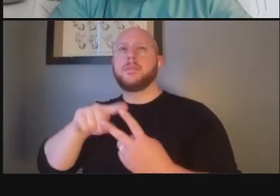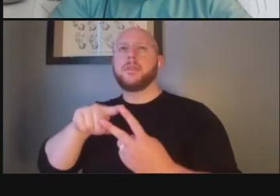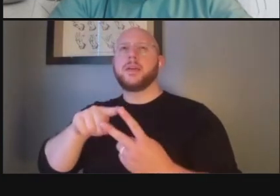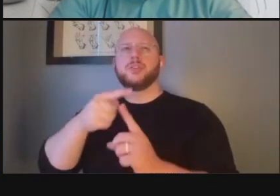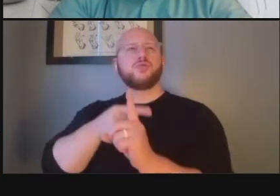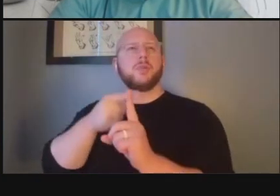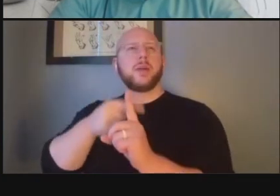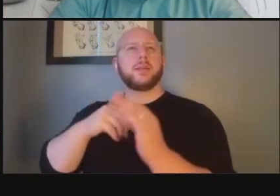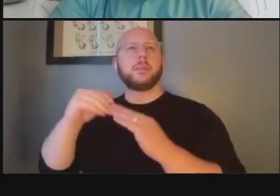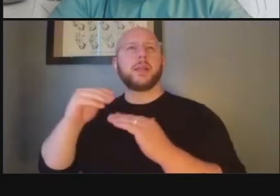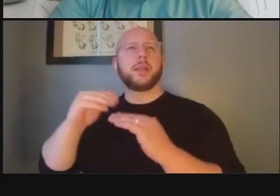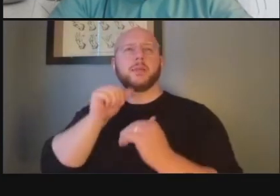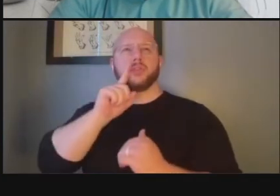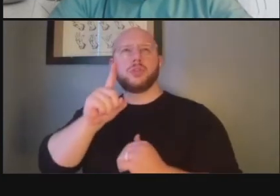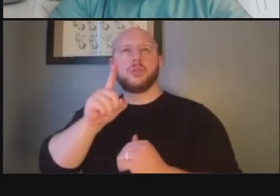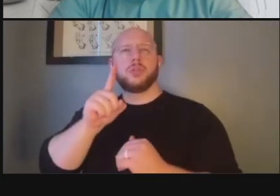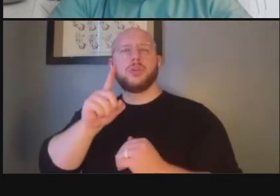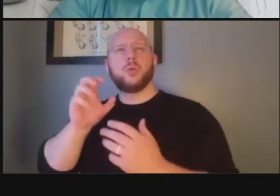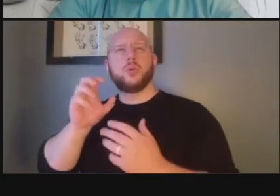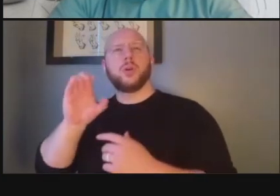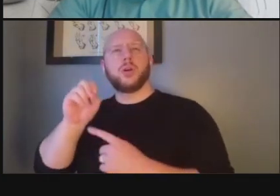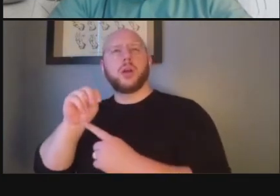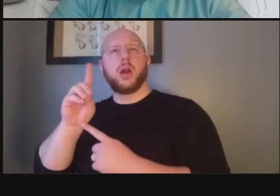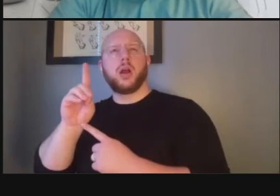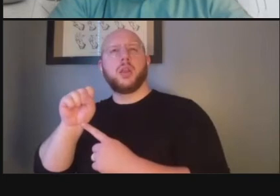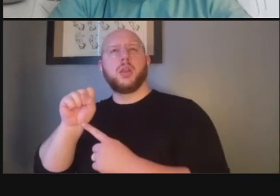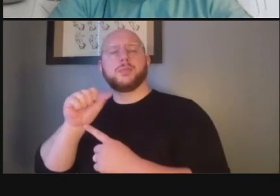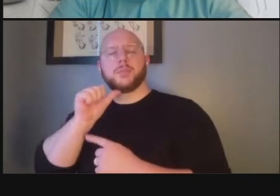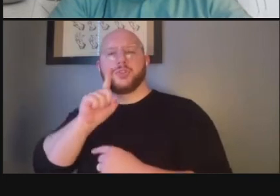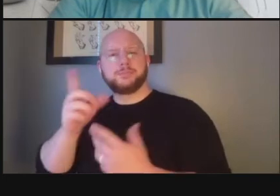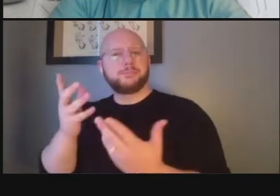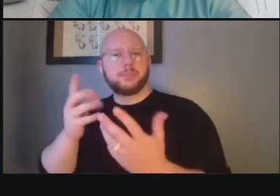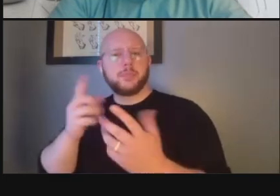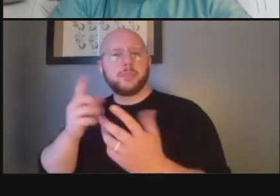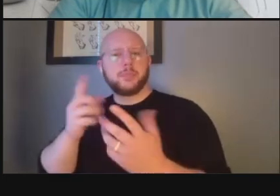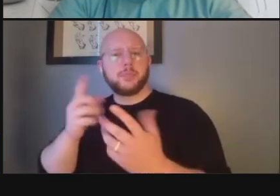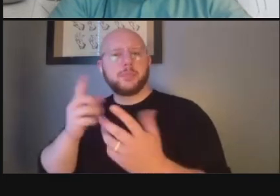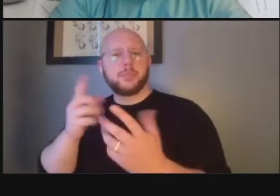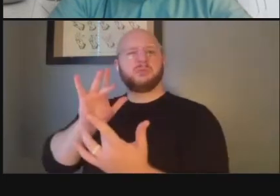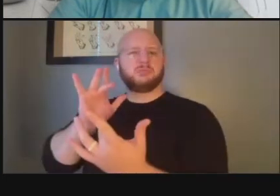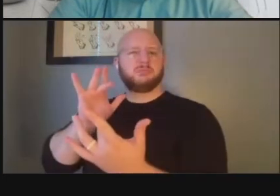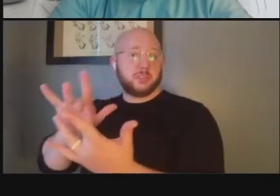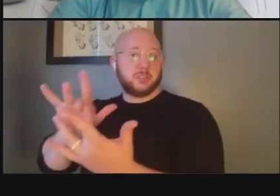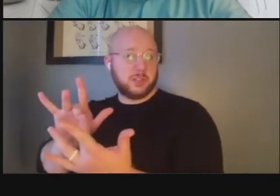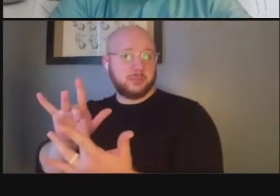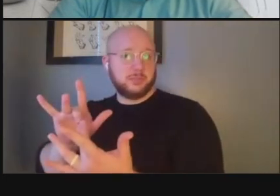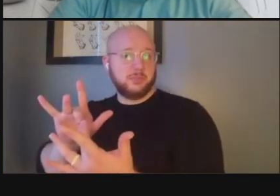if that's a uh if that's condos um but i would reach out to either the uh the the condo board